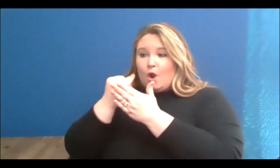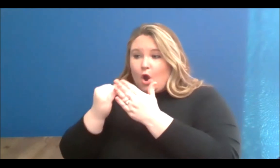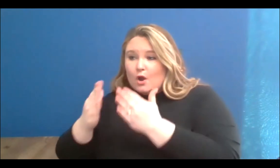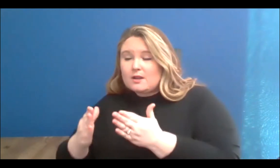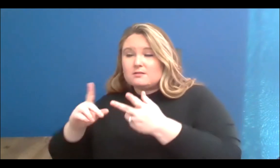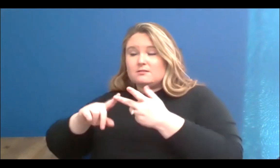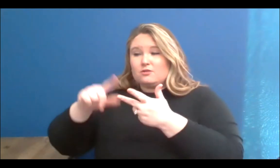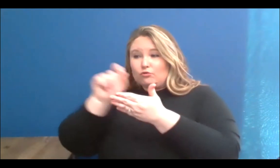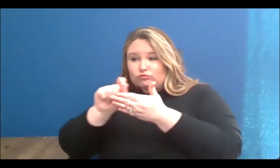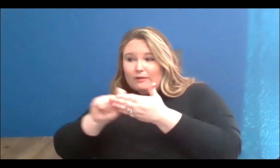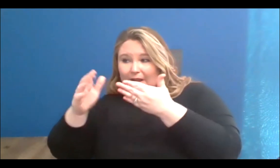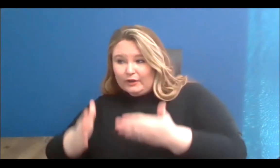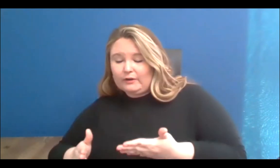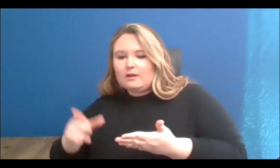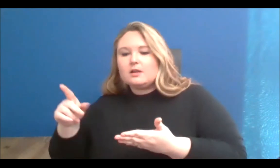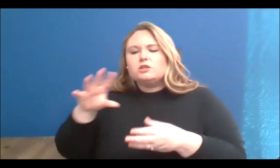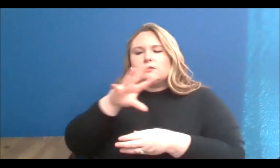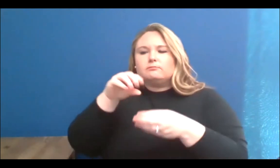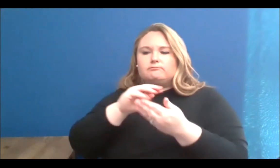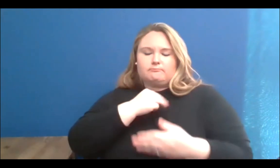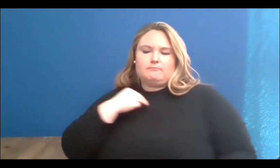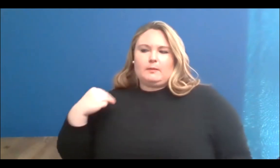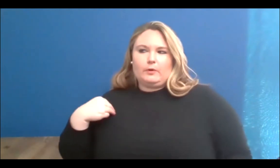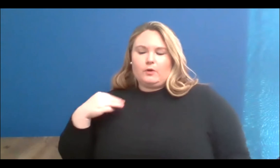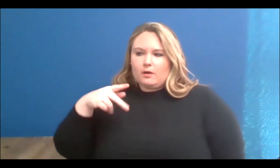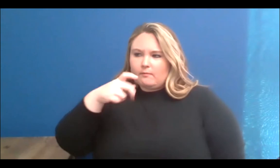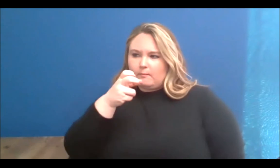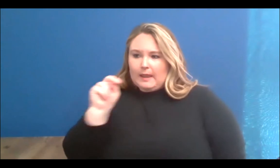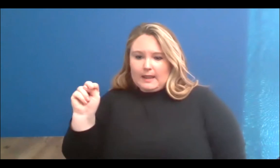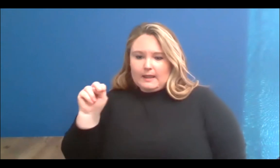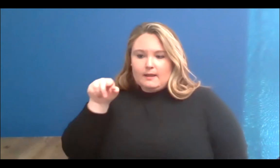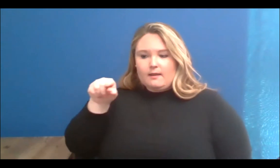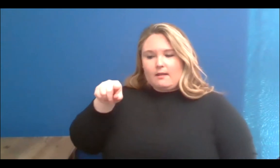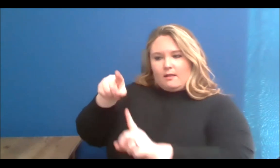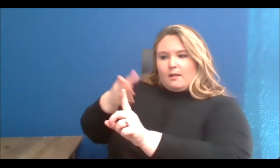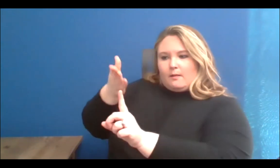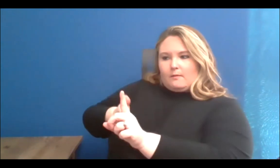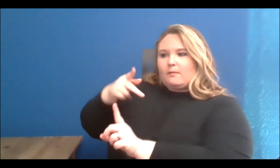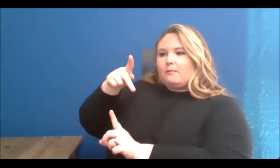A member of PEN Canada's Writers in Exile and an advocate Paola is involved in causes such as ending violence against women,